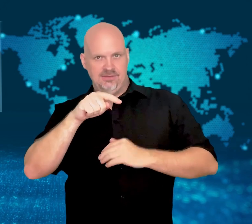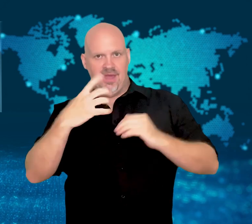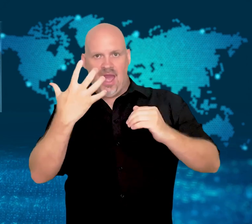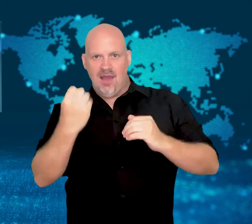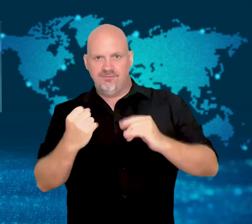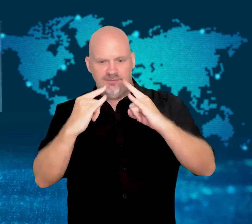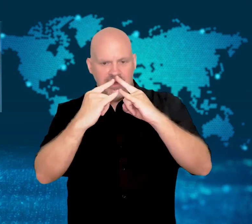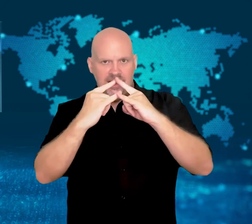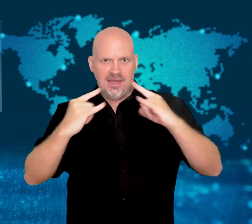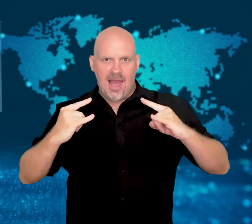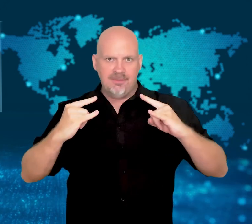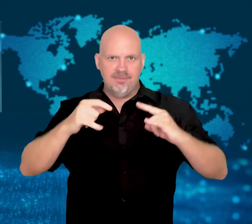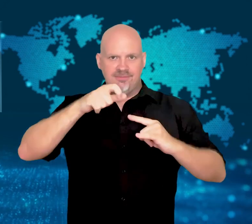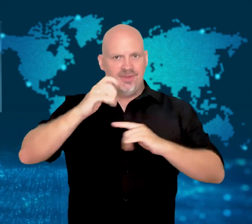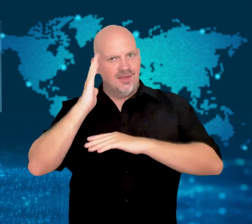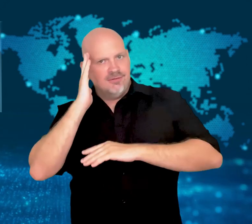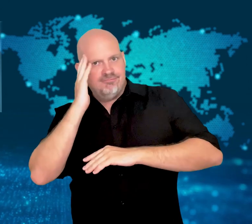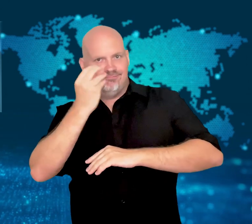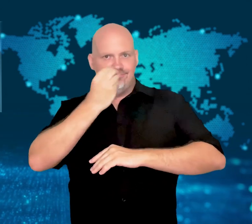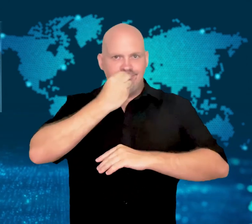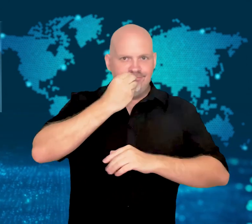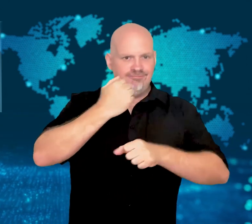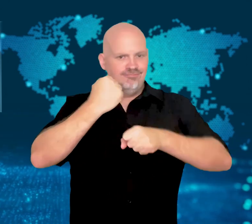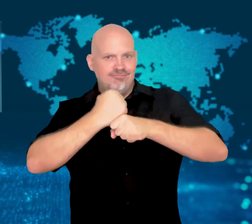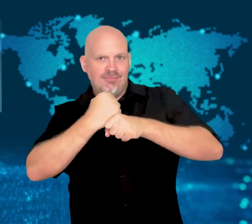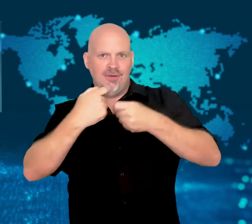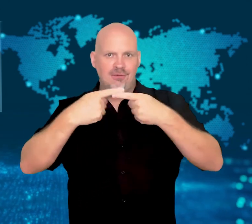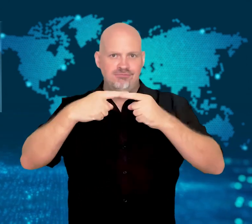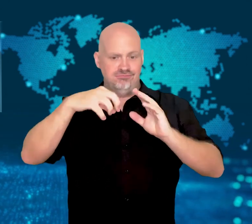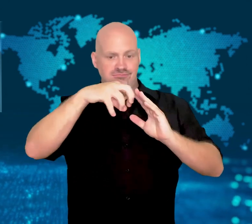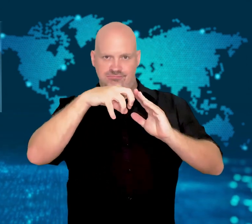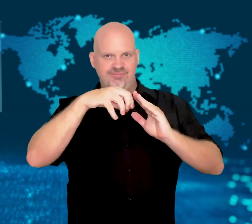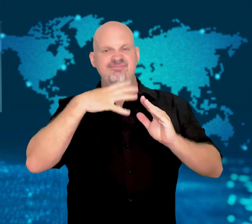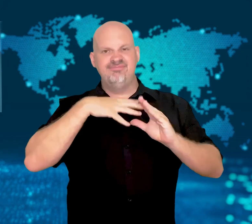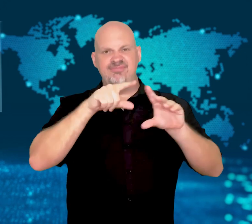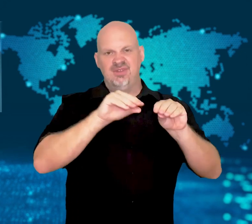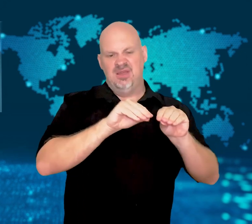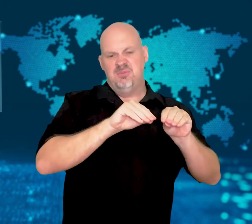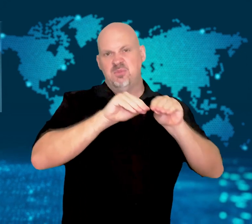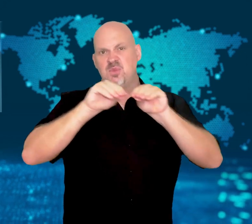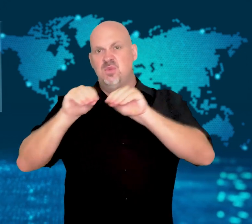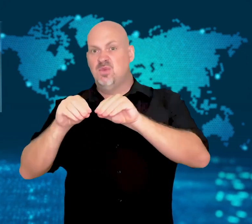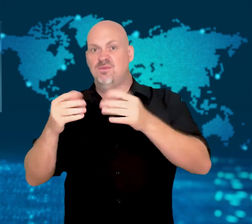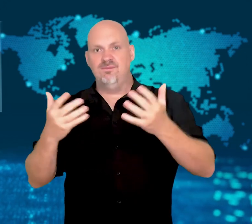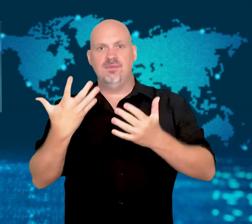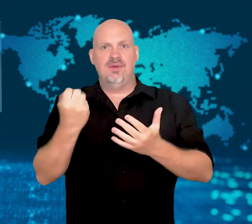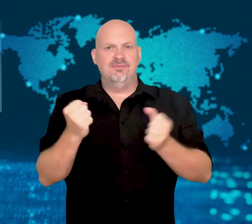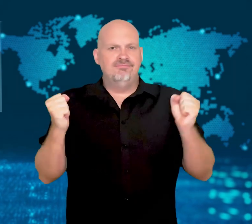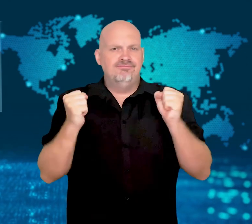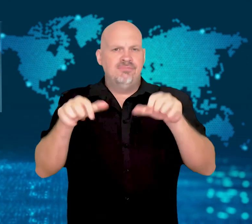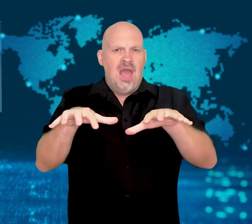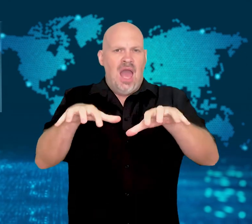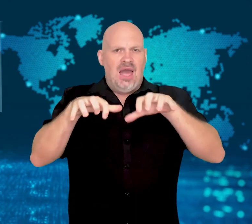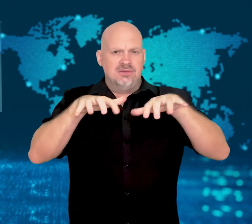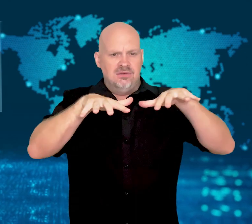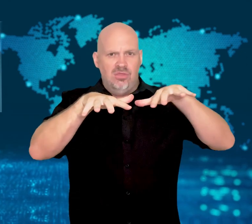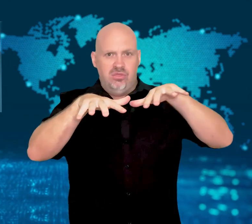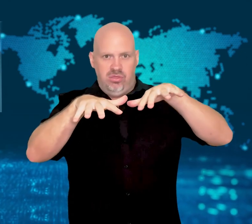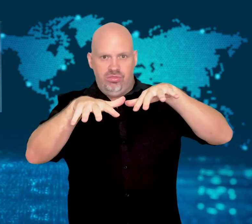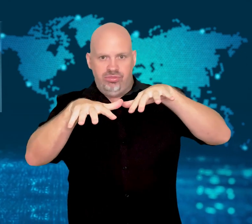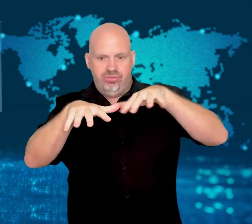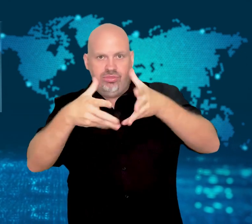The camp, used in the spring by up to 1,500 people,